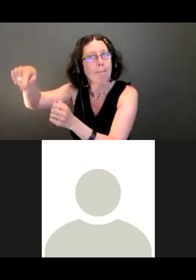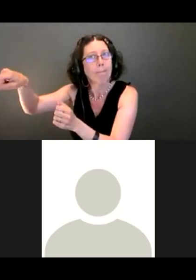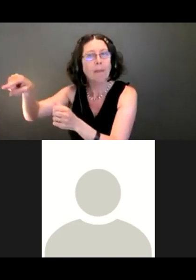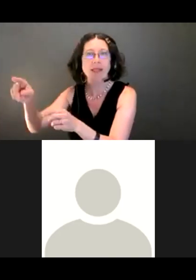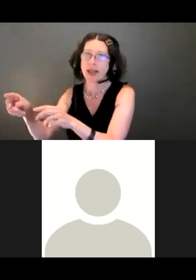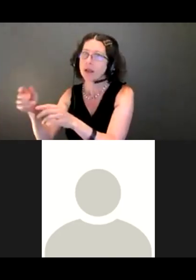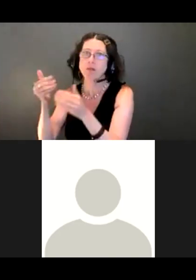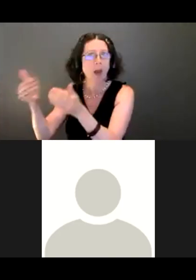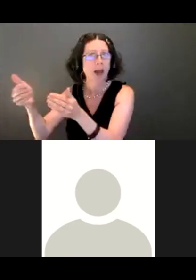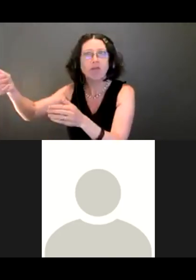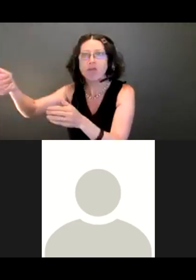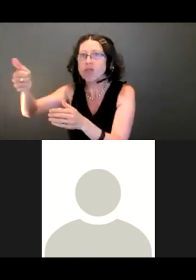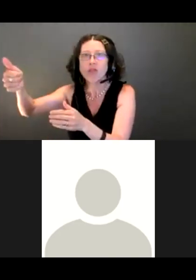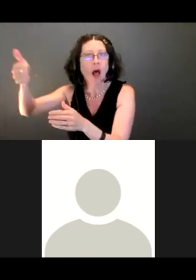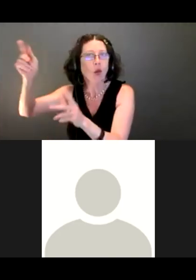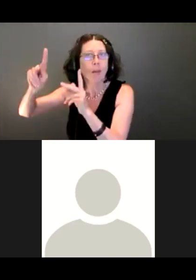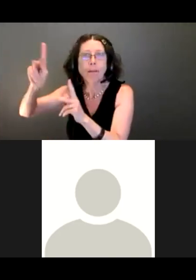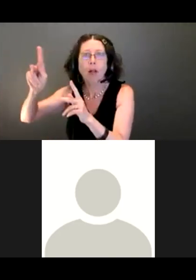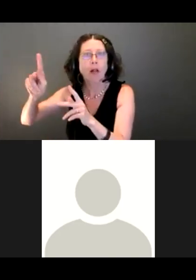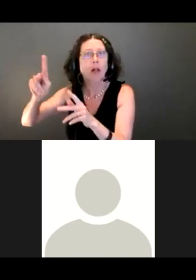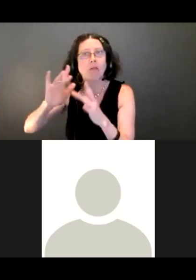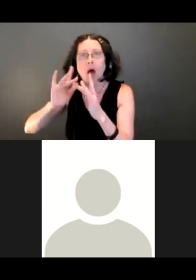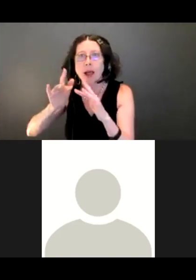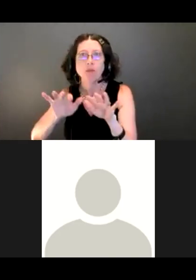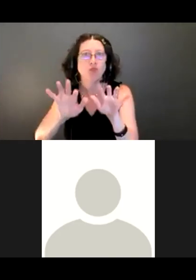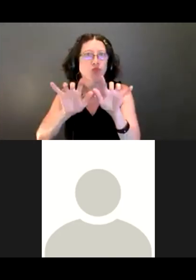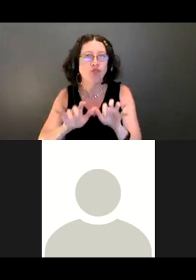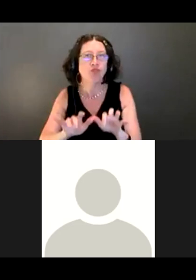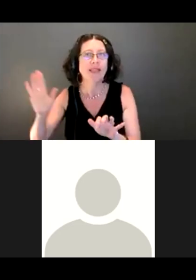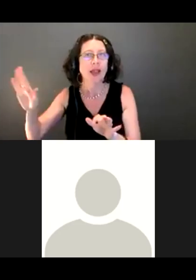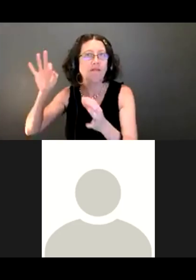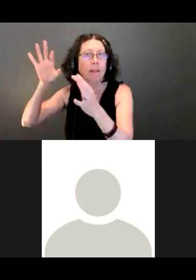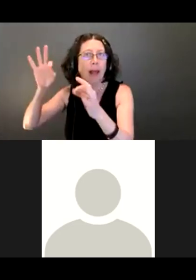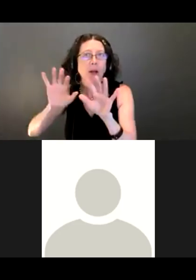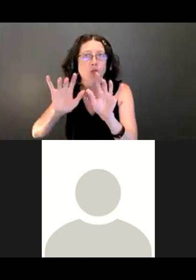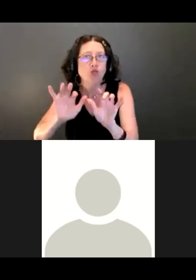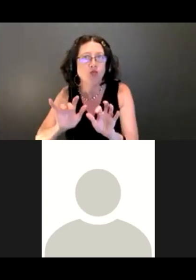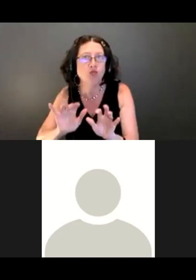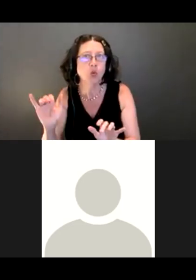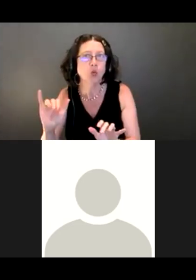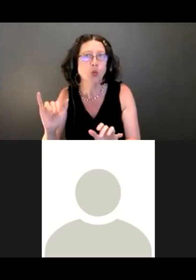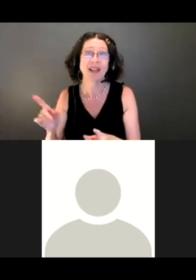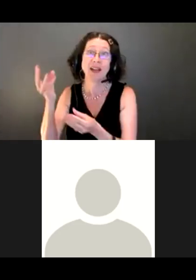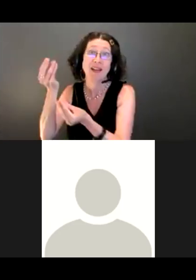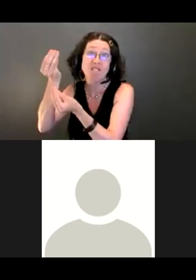As we said, we are getting information here. This information can actually help King County Parks, our